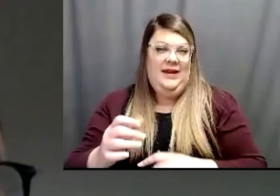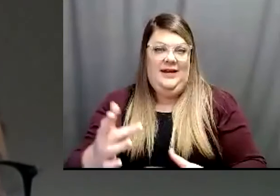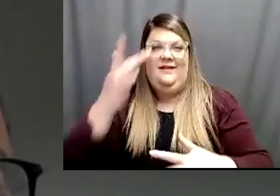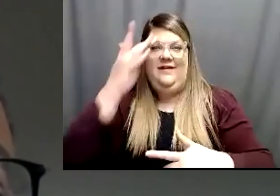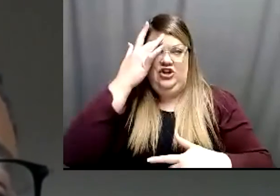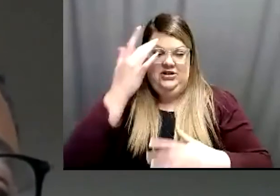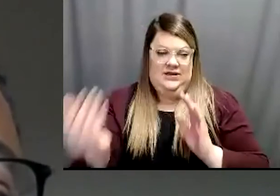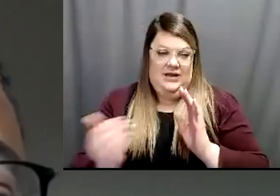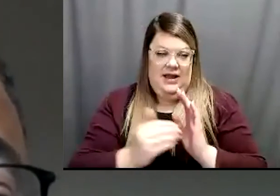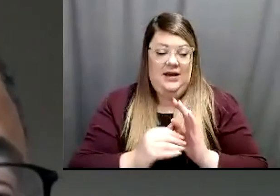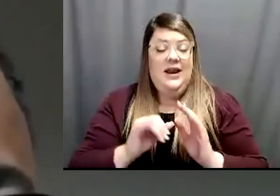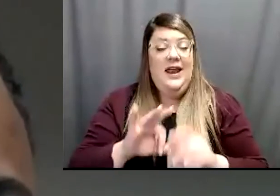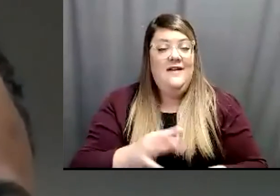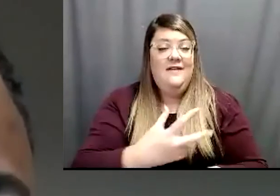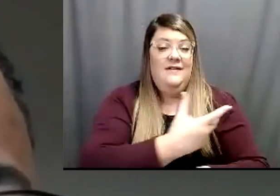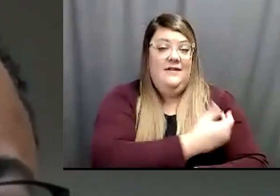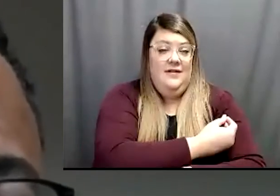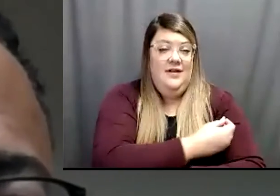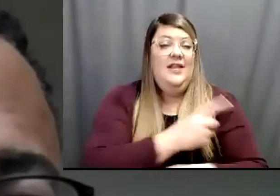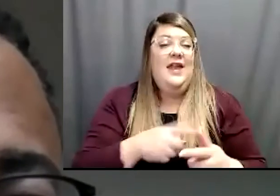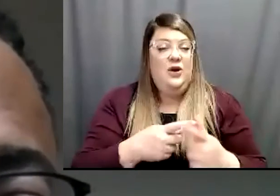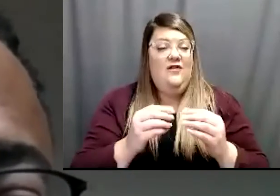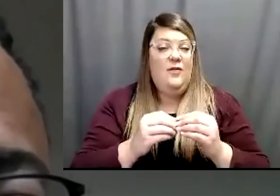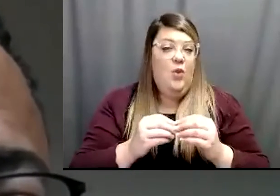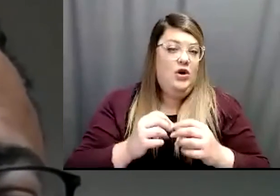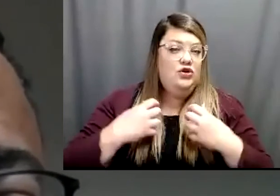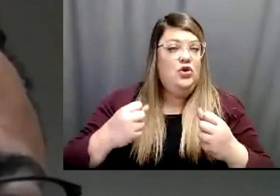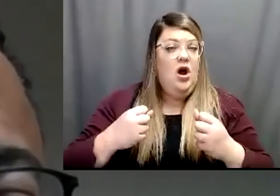actually have a more robust immune response. Meaning that you actually have more protection